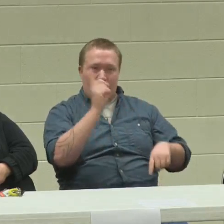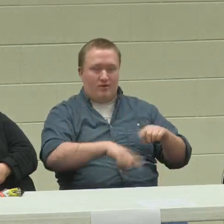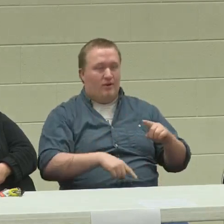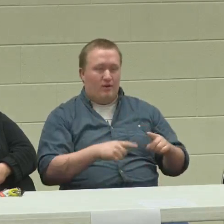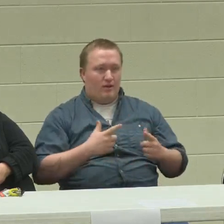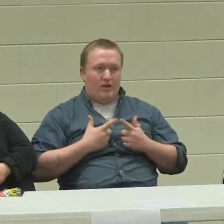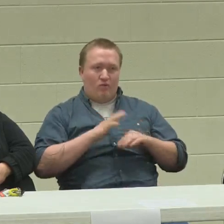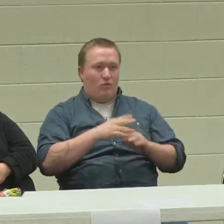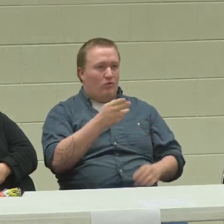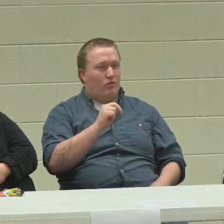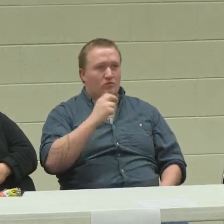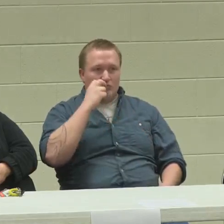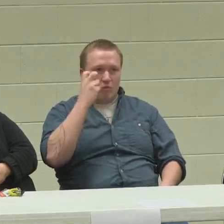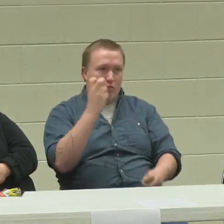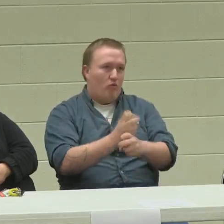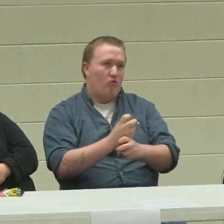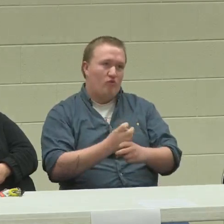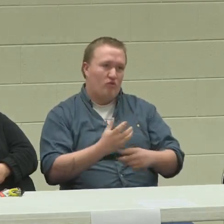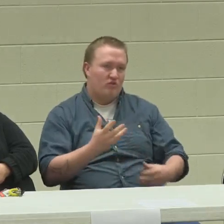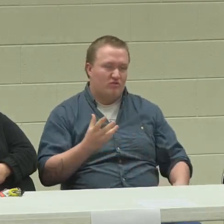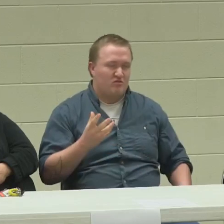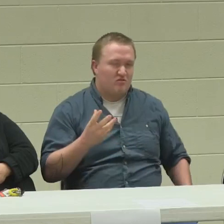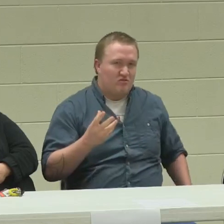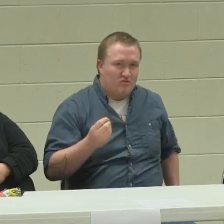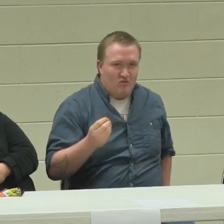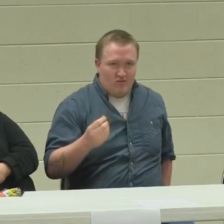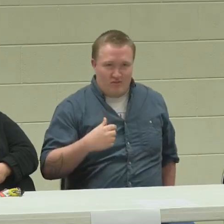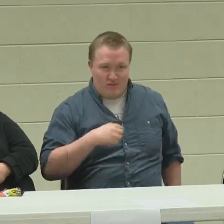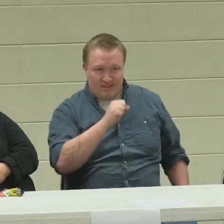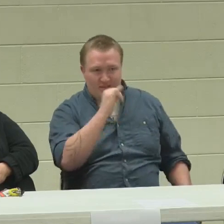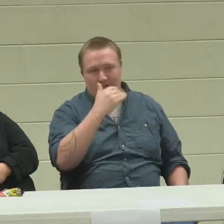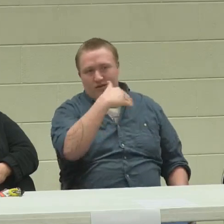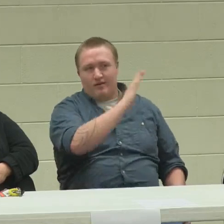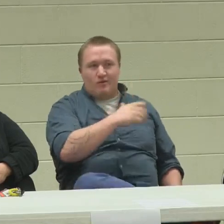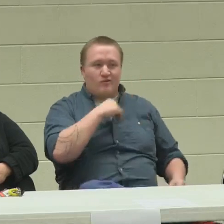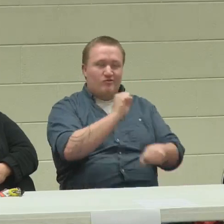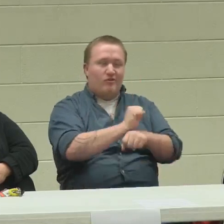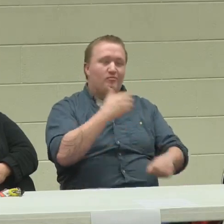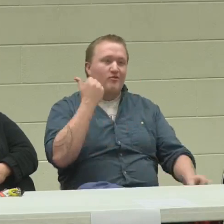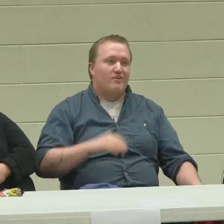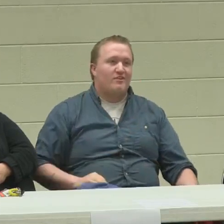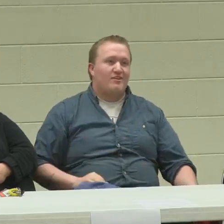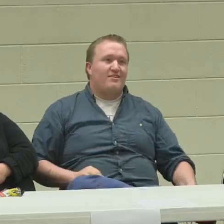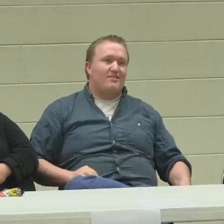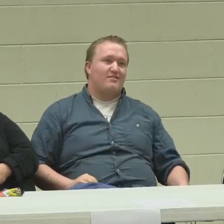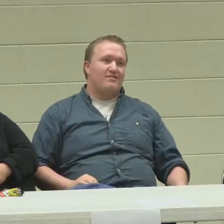and with SSI you can't, you can't live on your own. It's really difficult. So I was through with SSI.